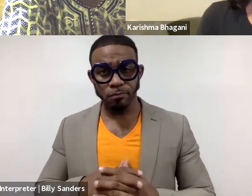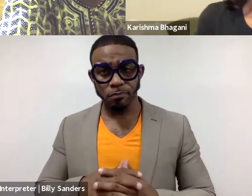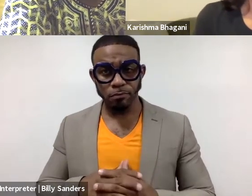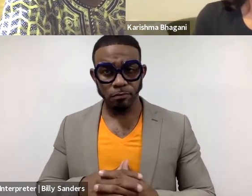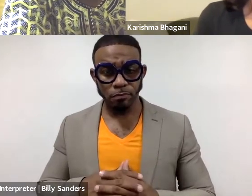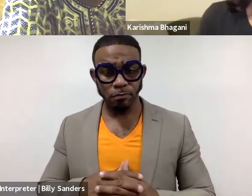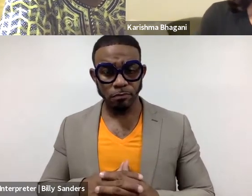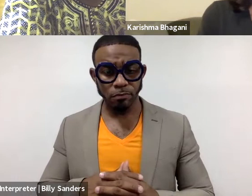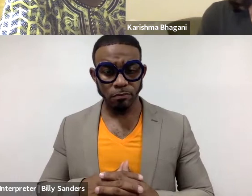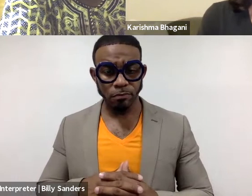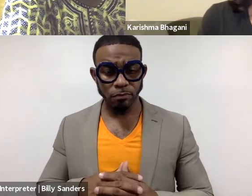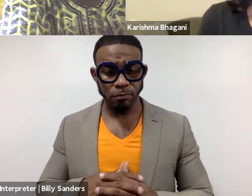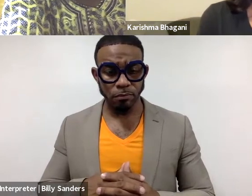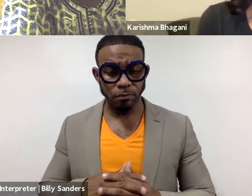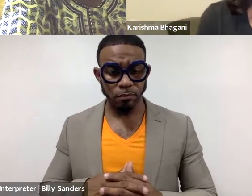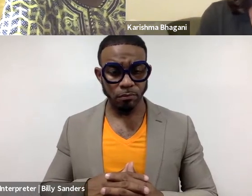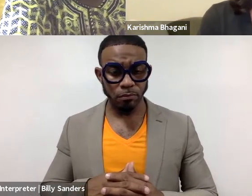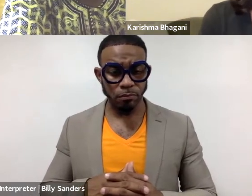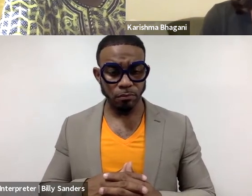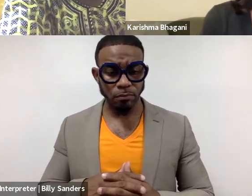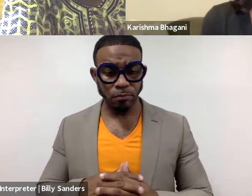(Charles speaks French)